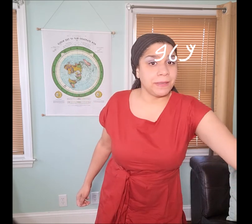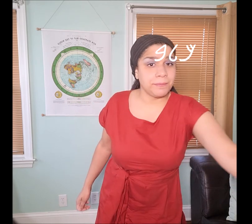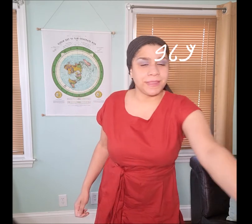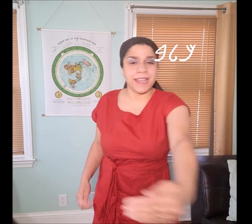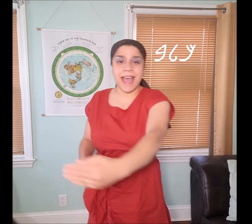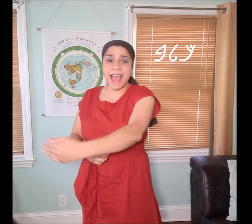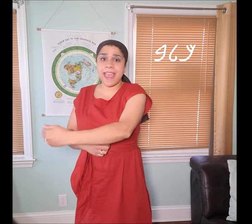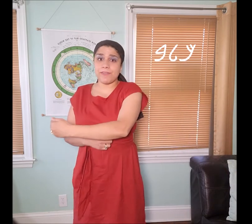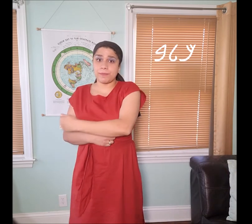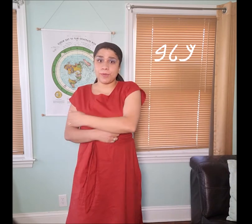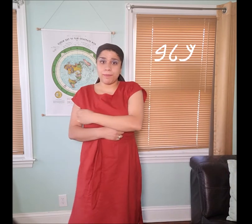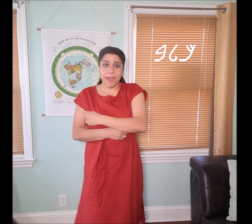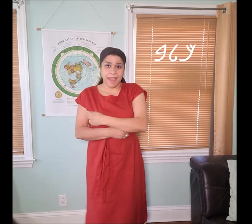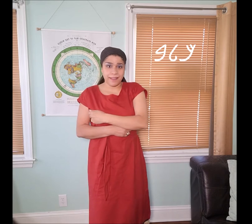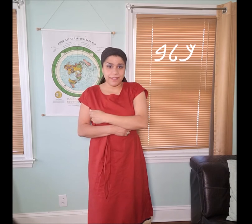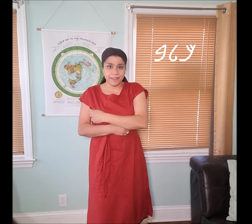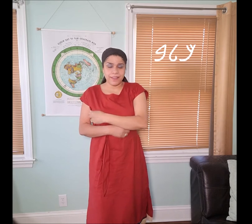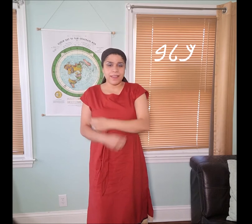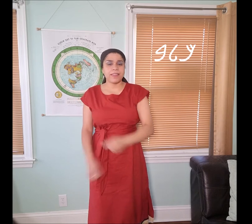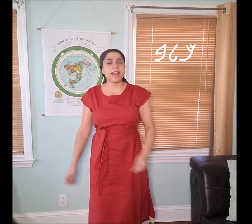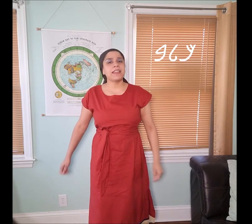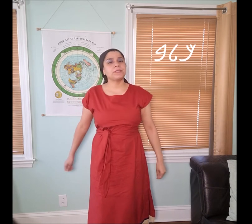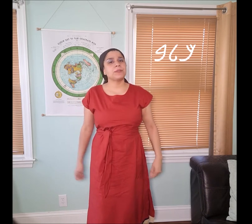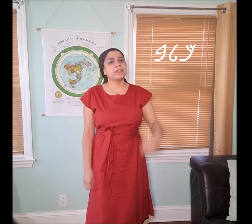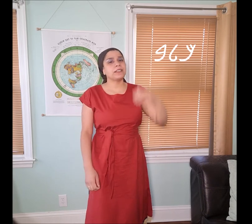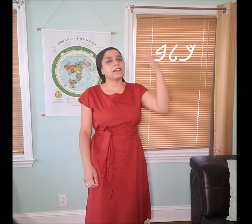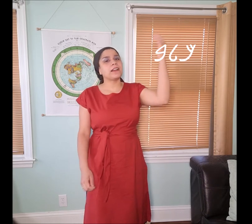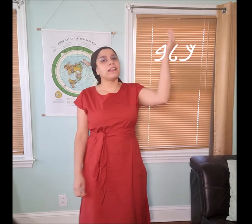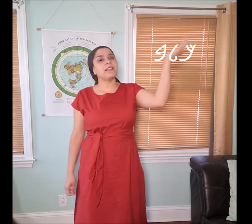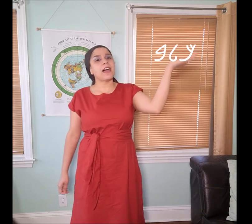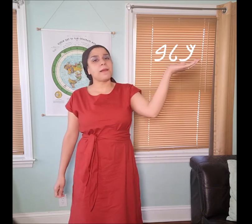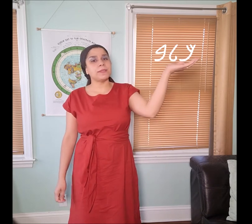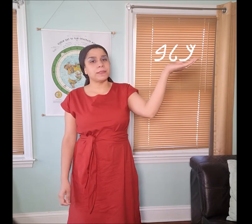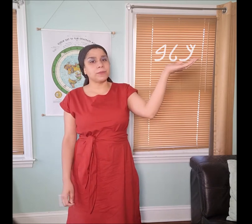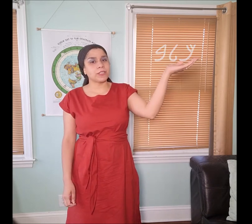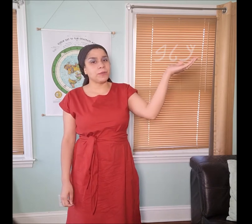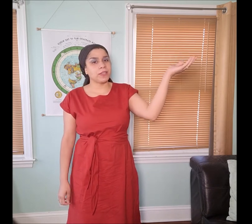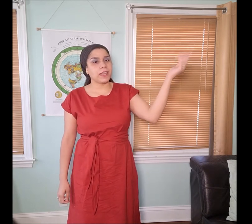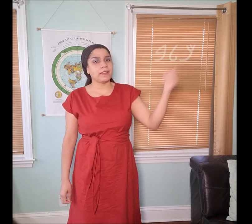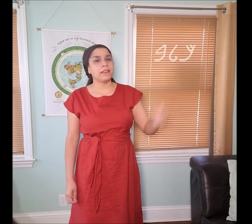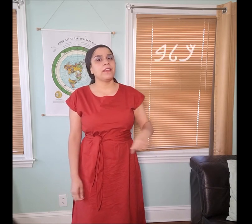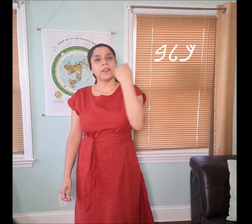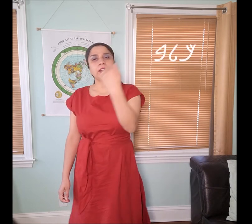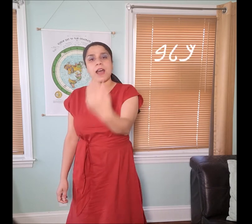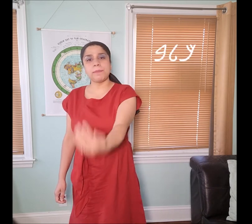but then I have to pull back. That is what the "𐤊𐤋𐤁 kalab" word is communicating. The "𐤊 kap"